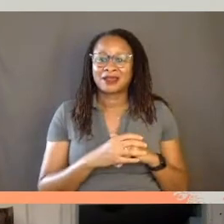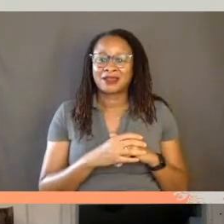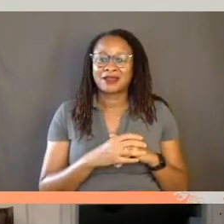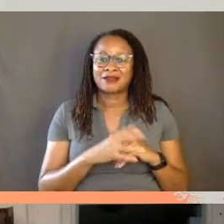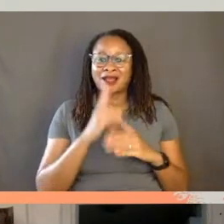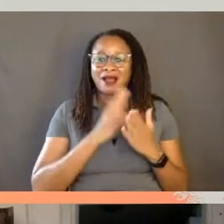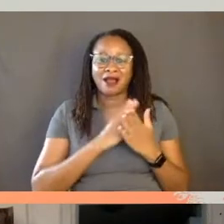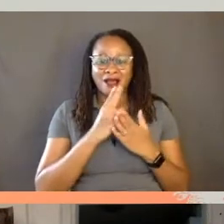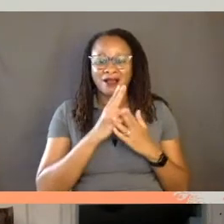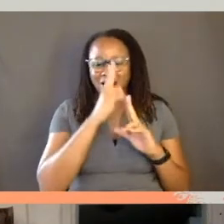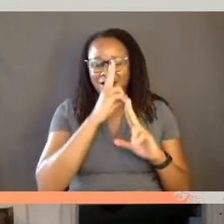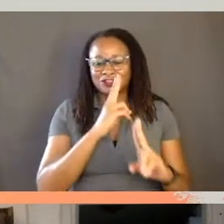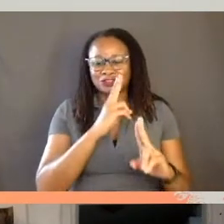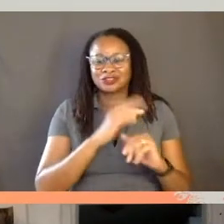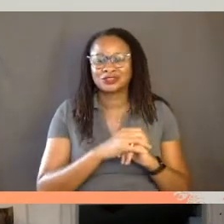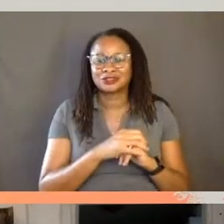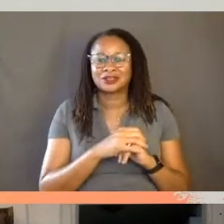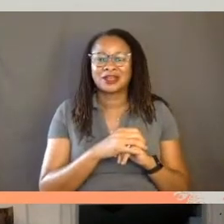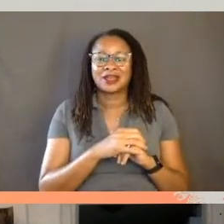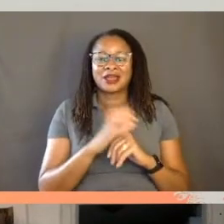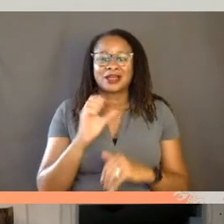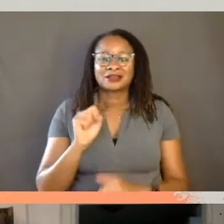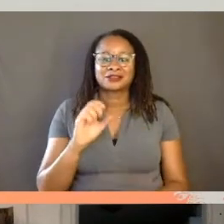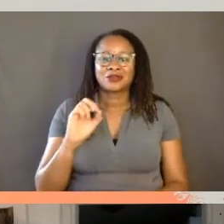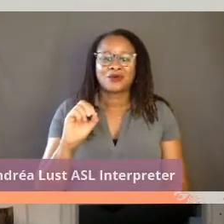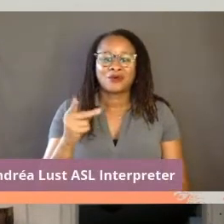to introduce Sophia Nahli Allison.